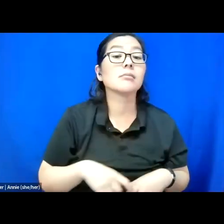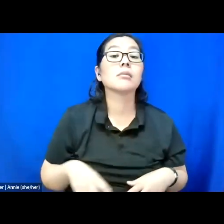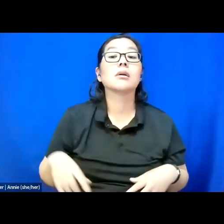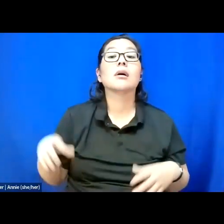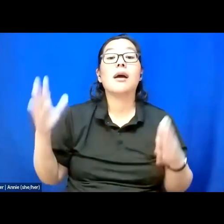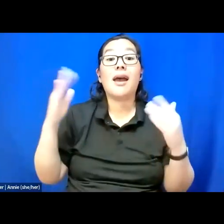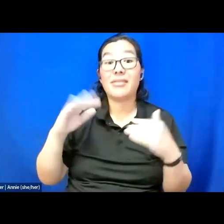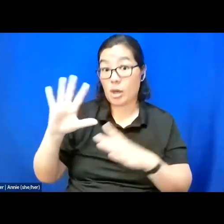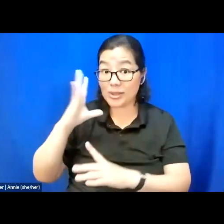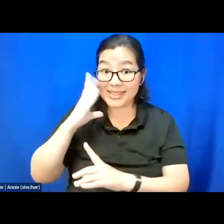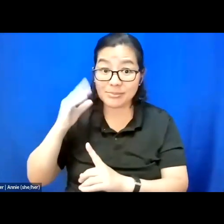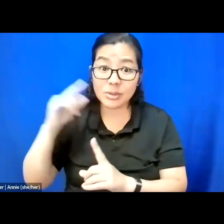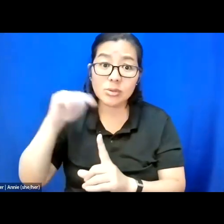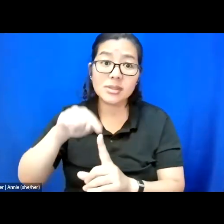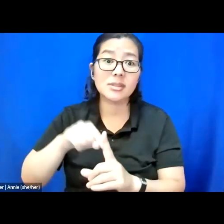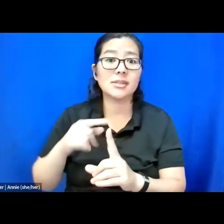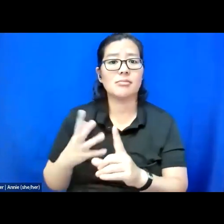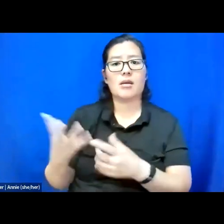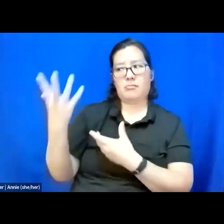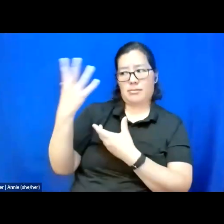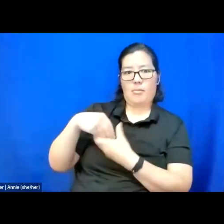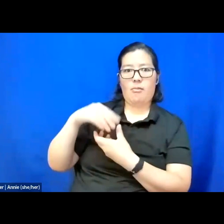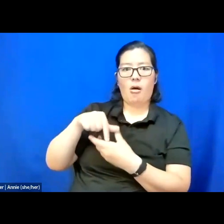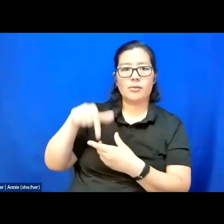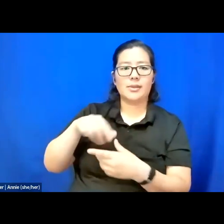of their experiences being in the fellowship. So thank you for joining us.